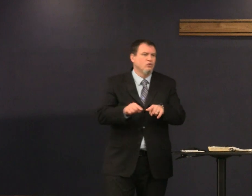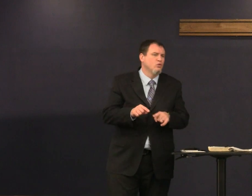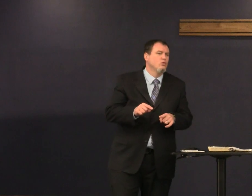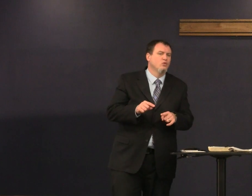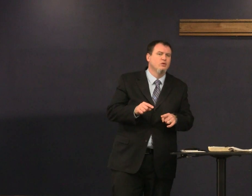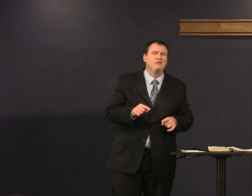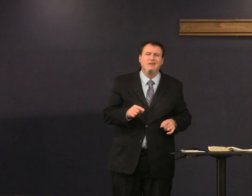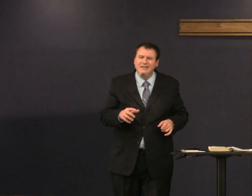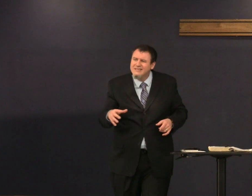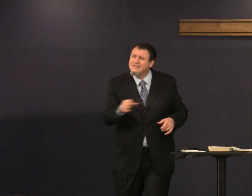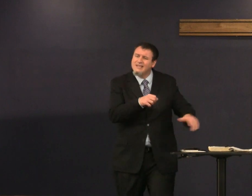I encourage you